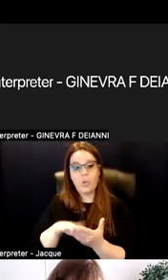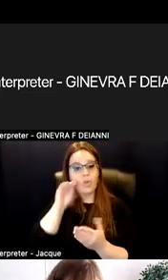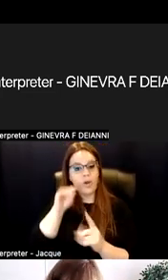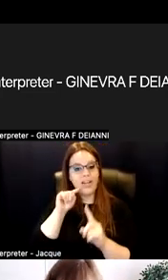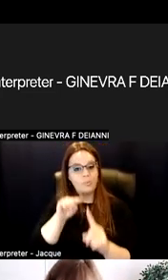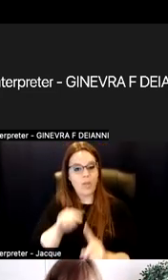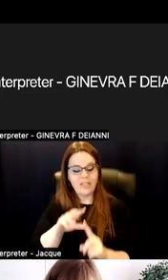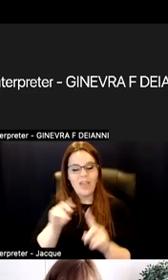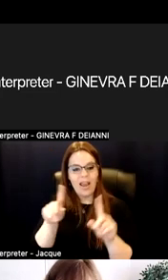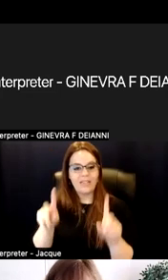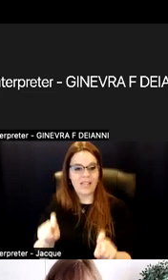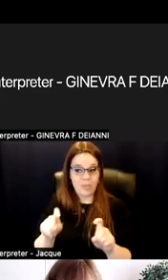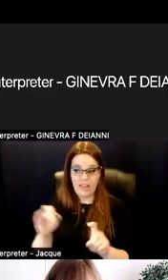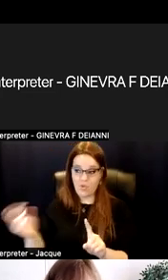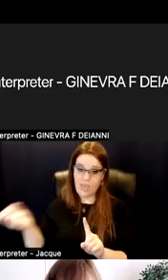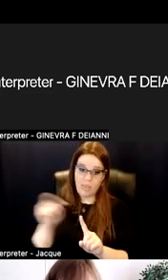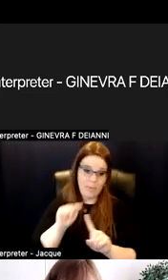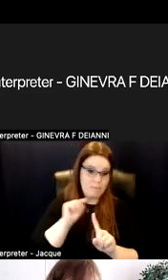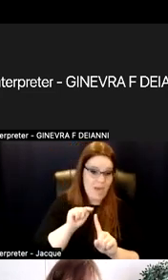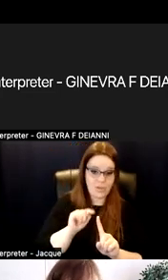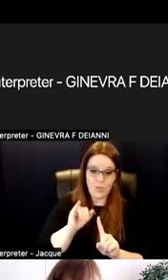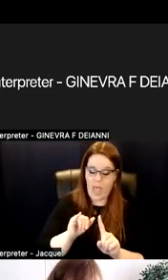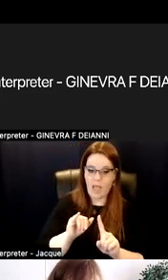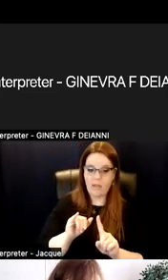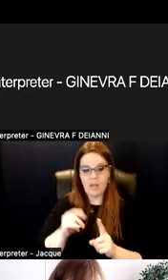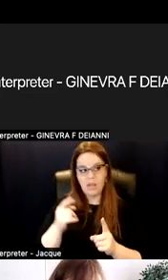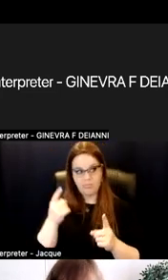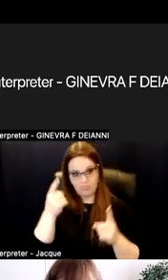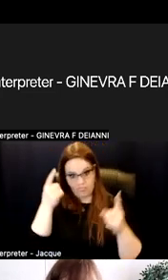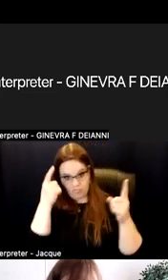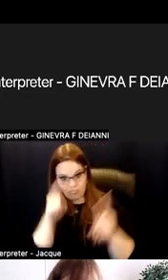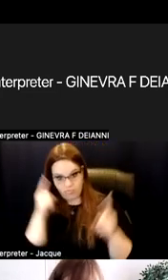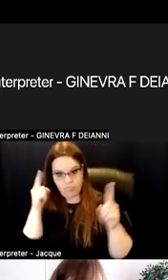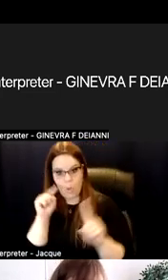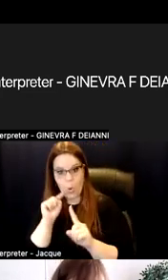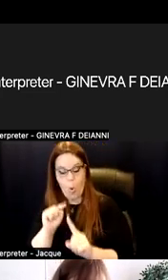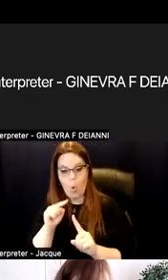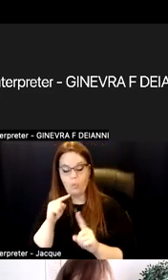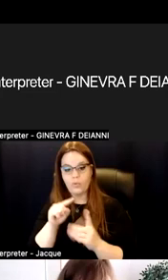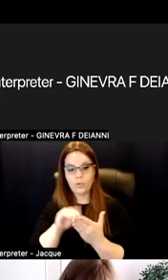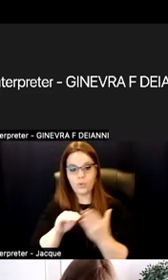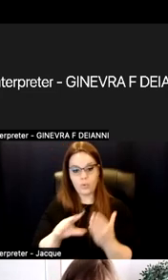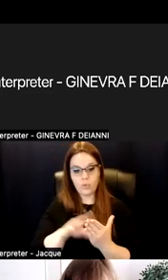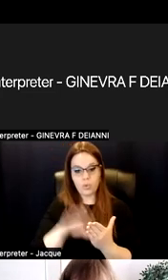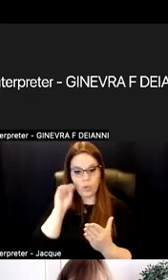And that's kind of your mutually decided upon goal for students to learn these things.